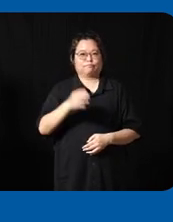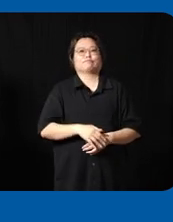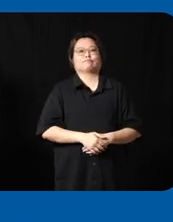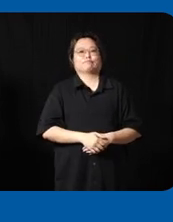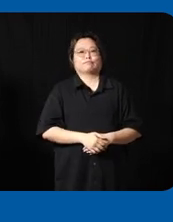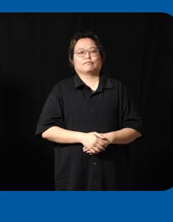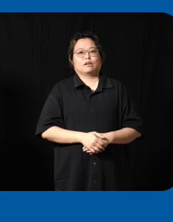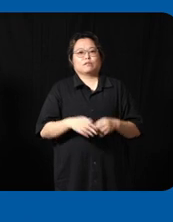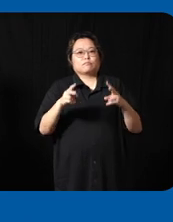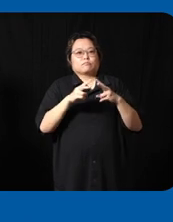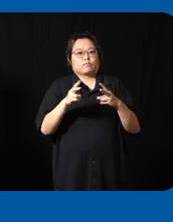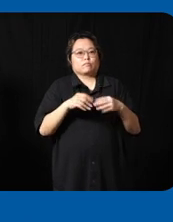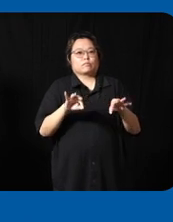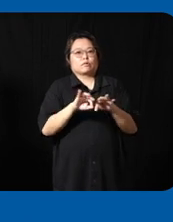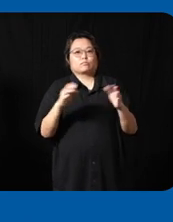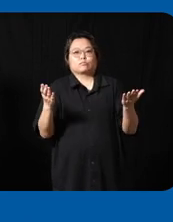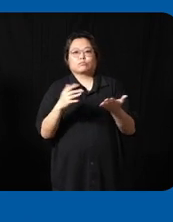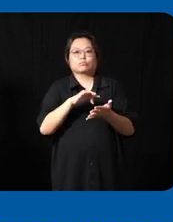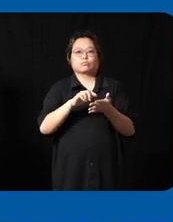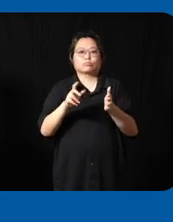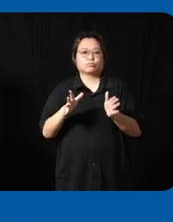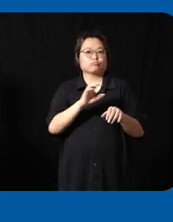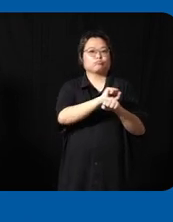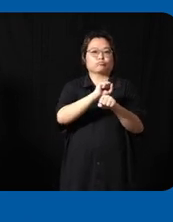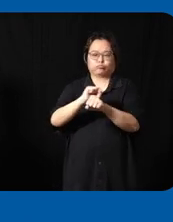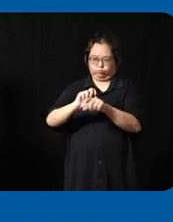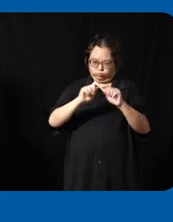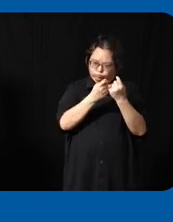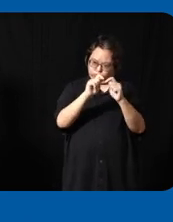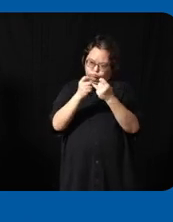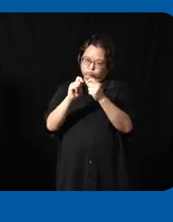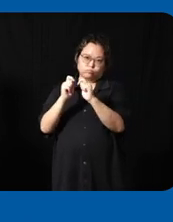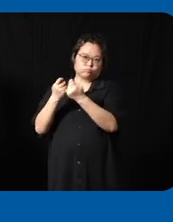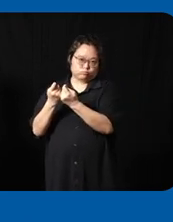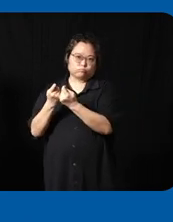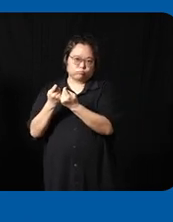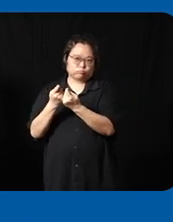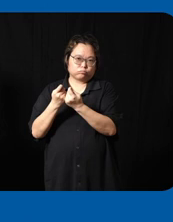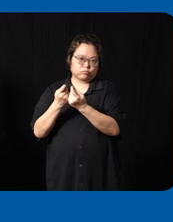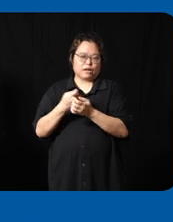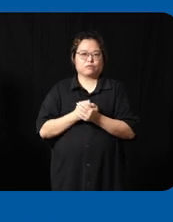of this course is where we get students to work in teams and uh we partner with a community uh